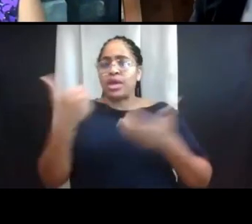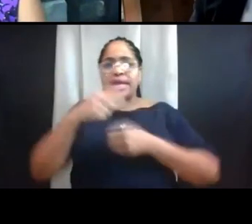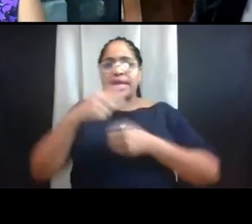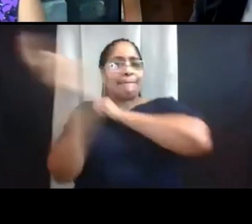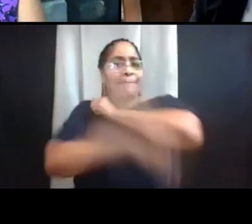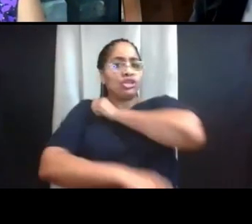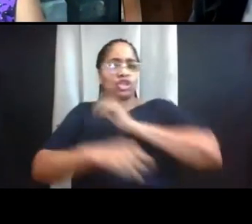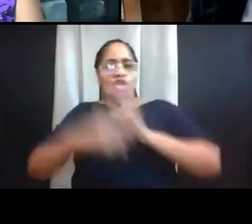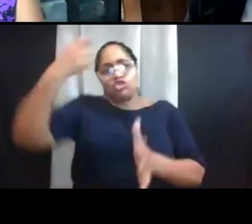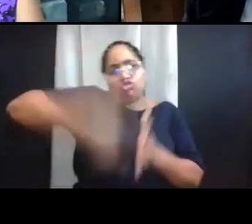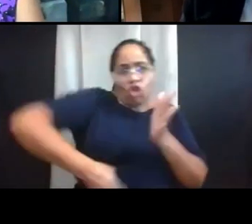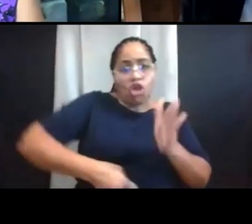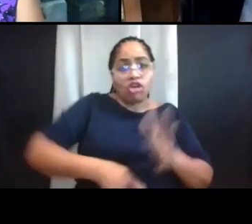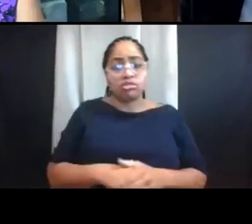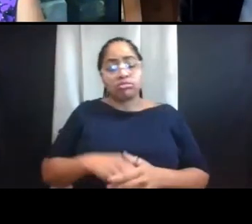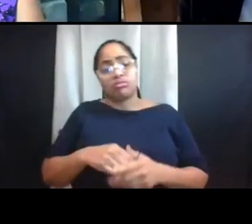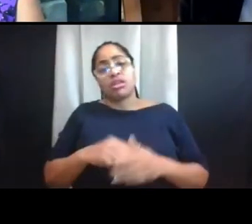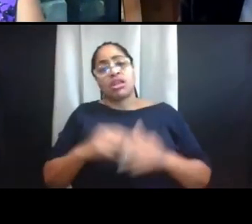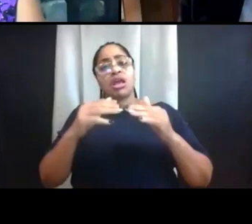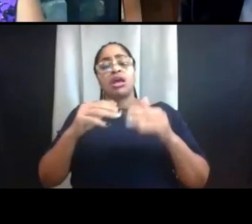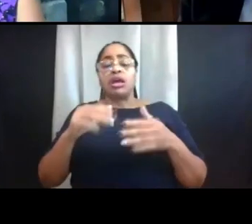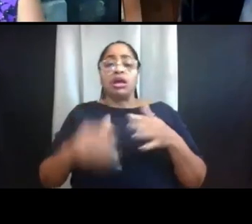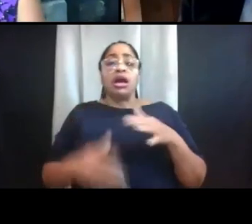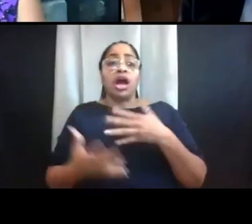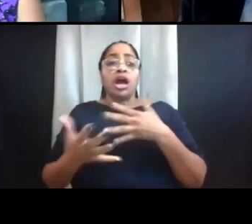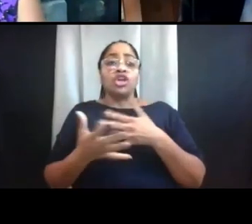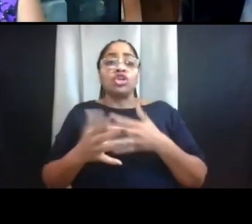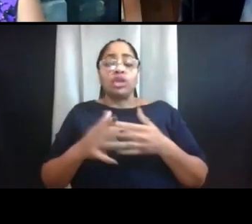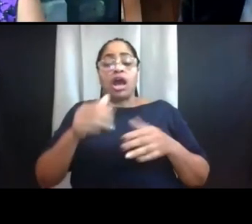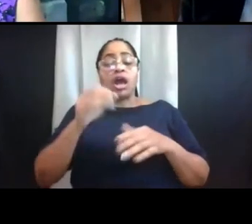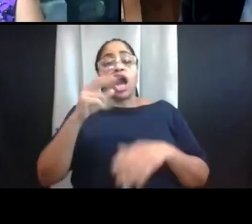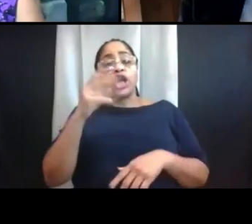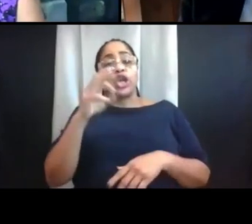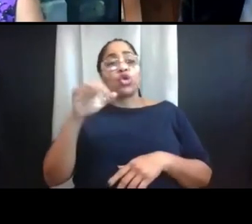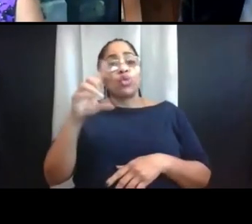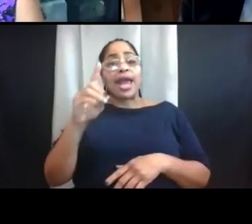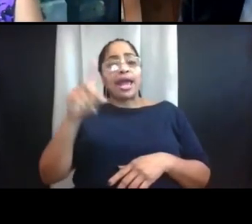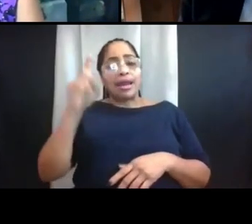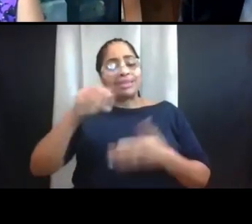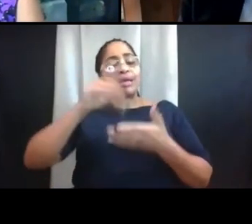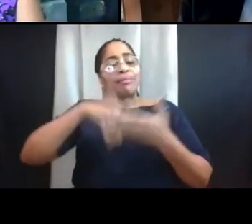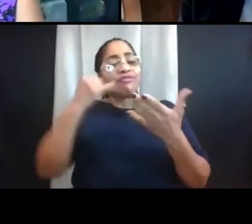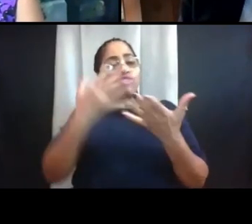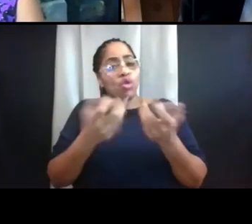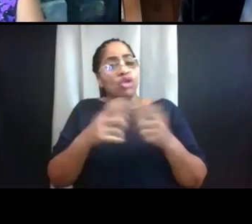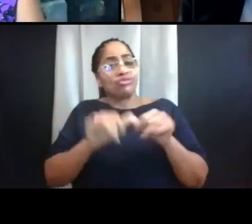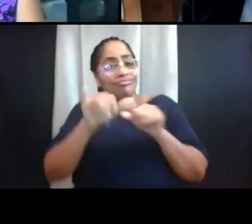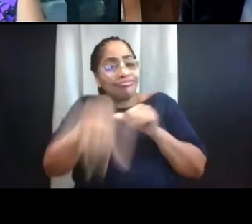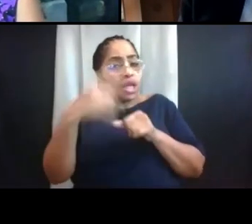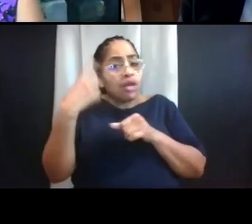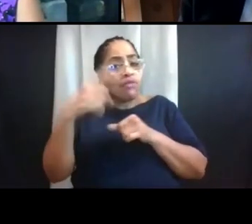Undergraduate students must reapply if you want to opt to stay in university housing for next semester.